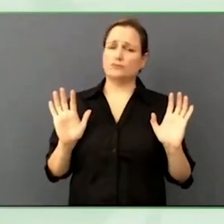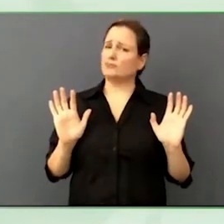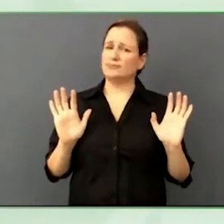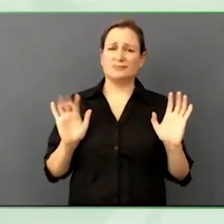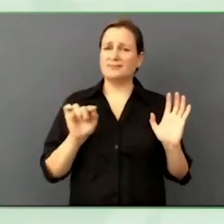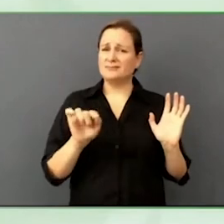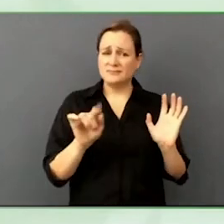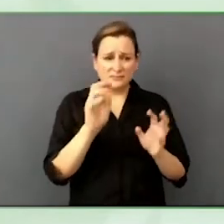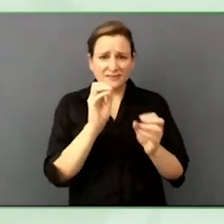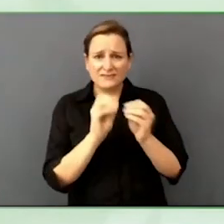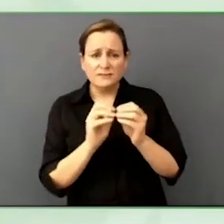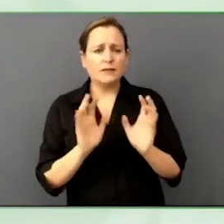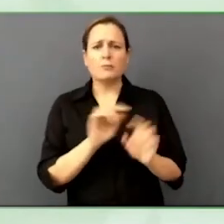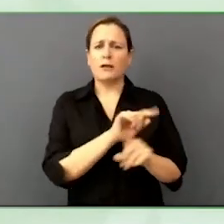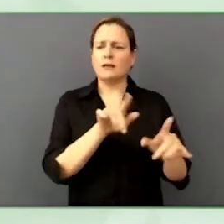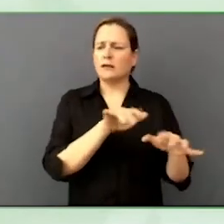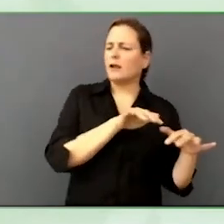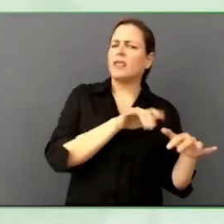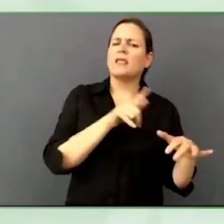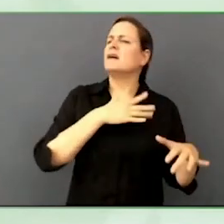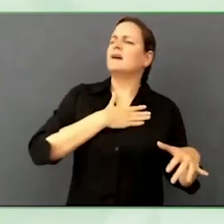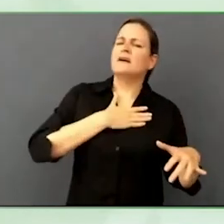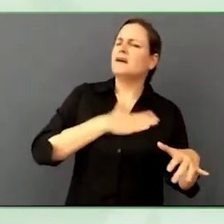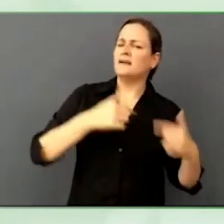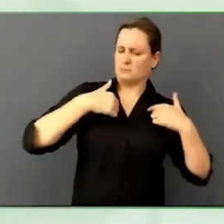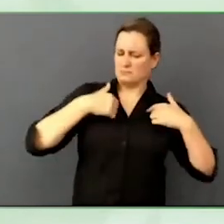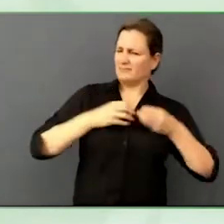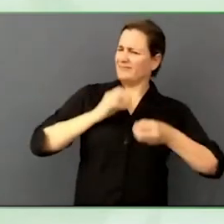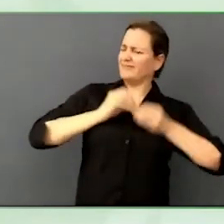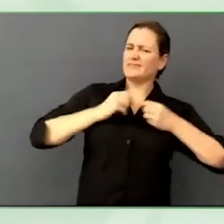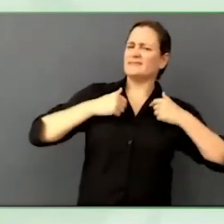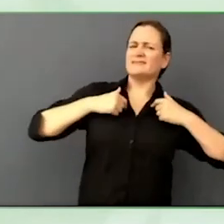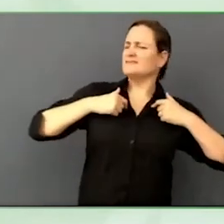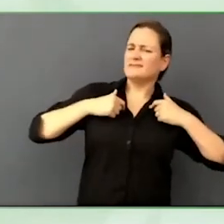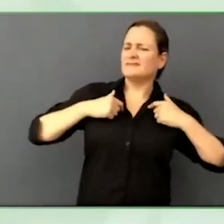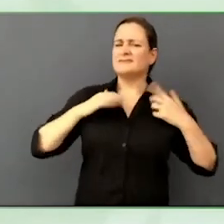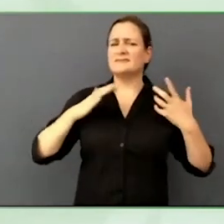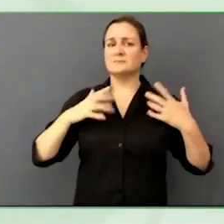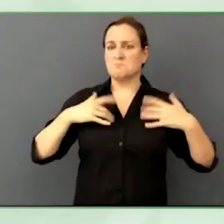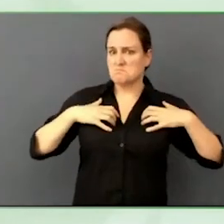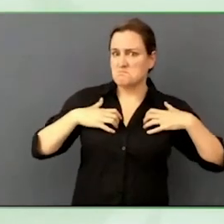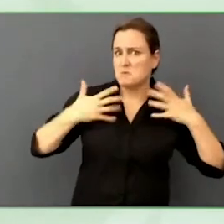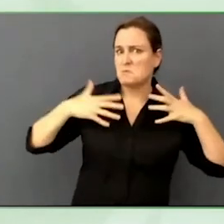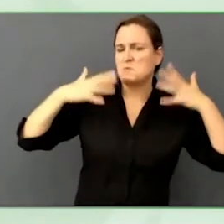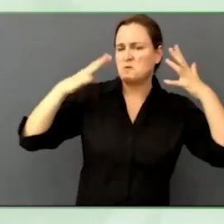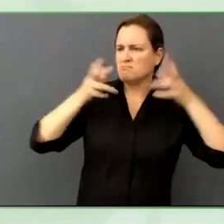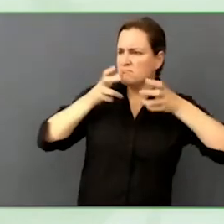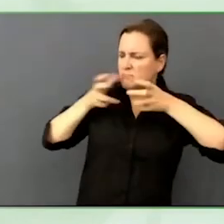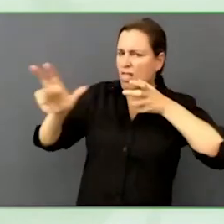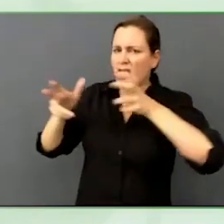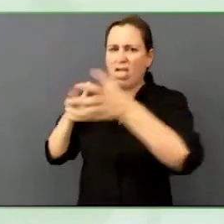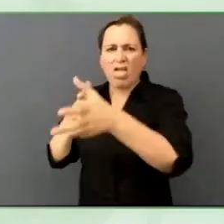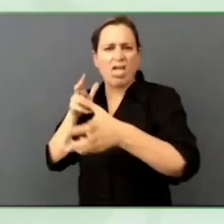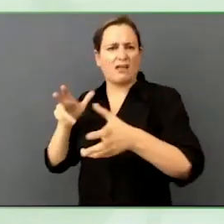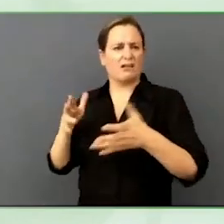aggression, physical aggression, exclusion, and that is still the